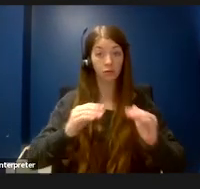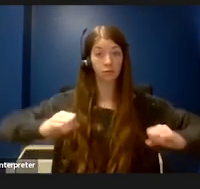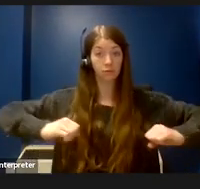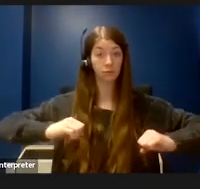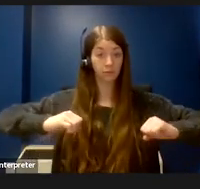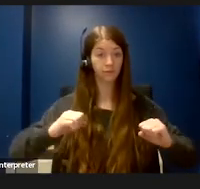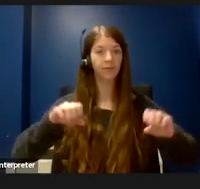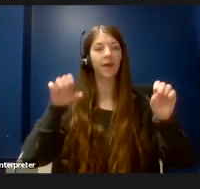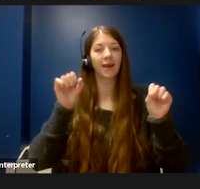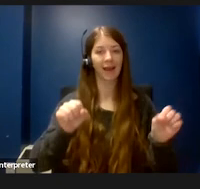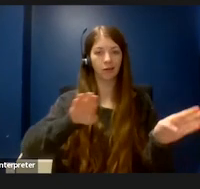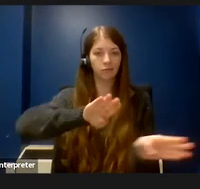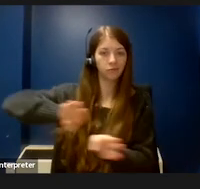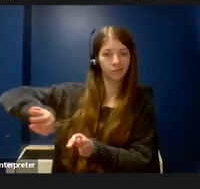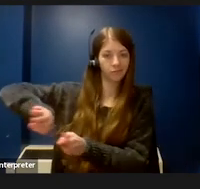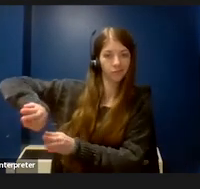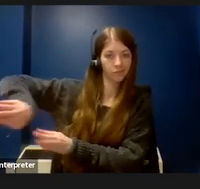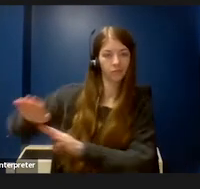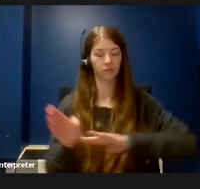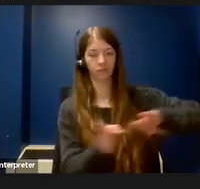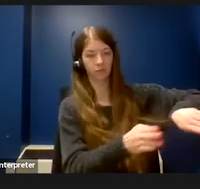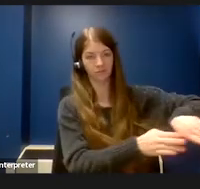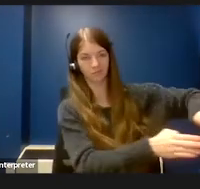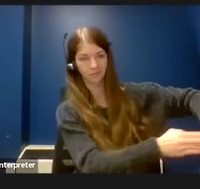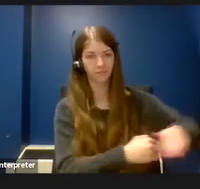So adjustable lab benches and chairs are a good option